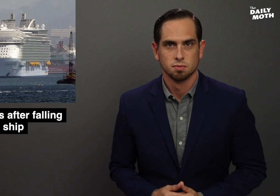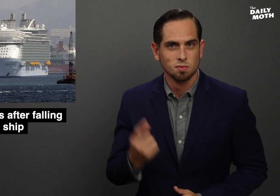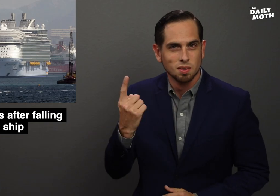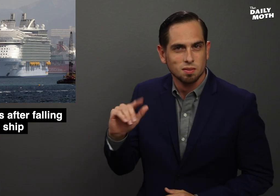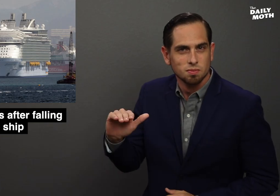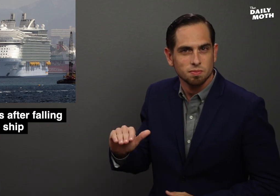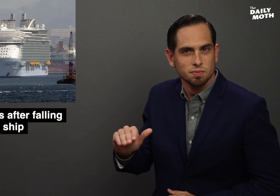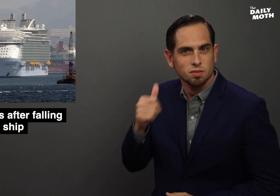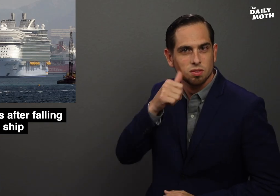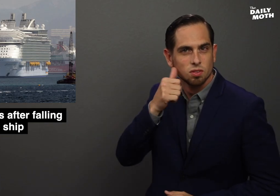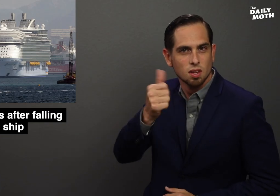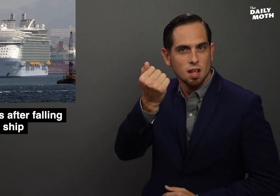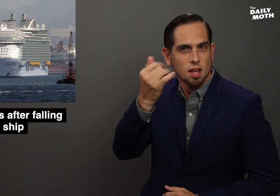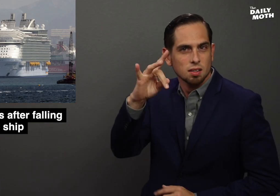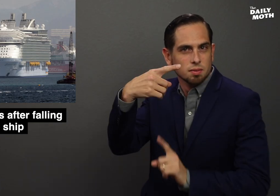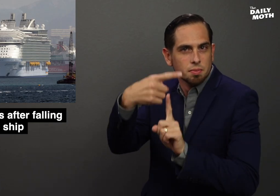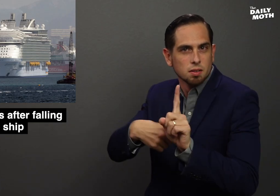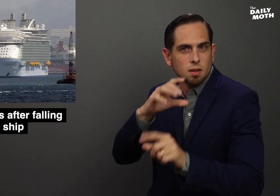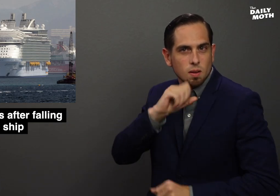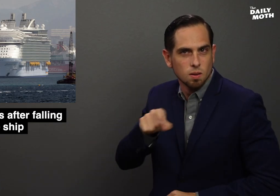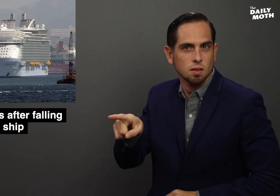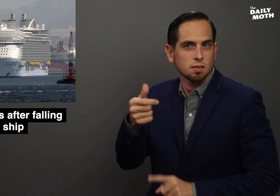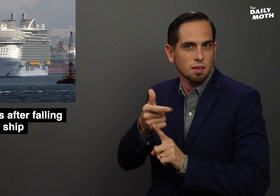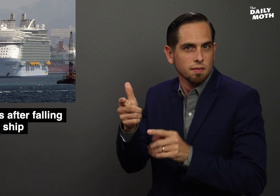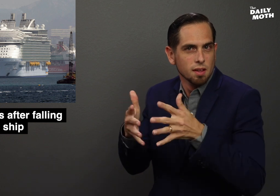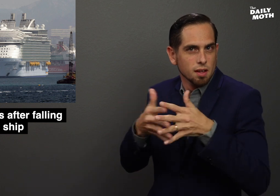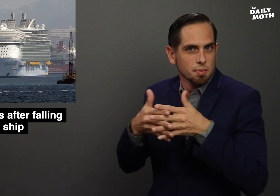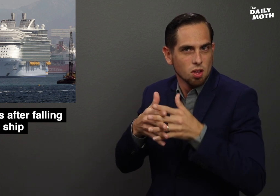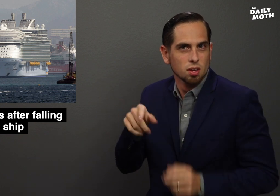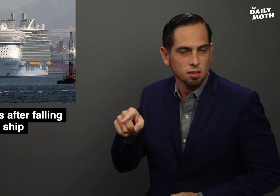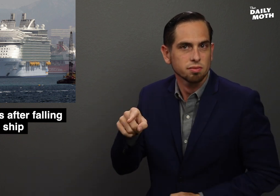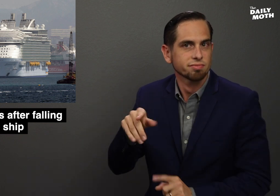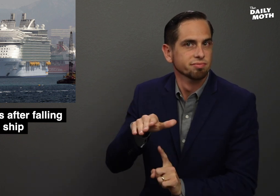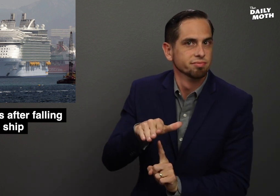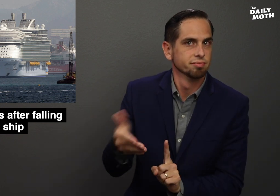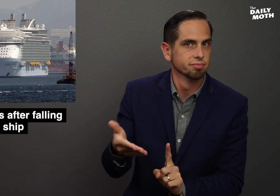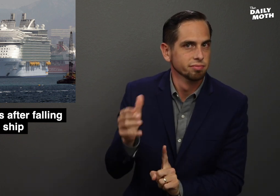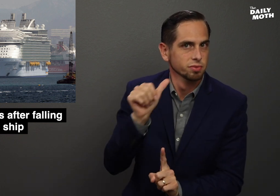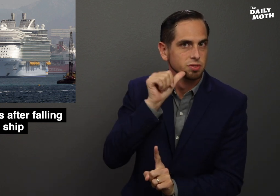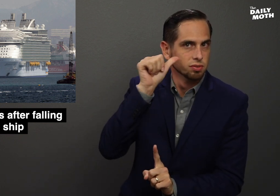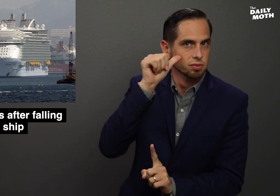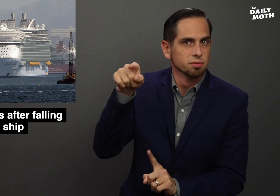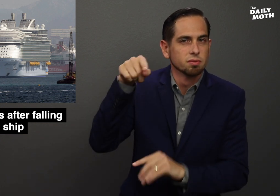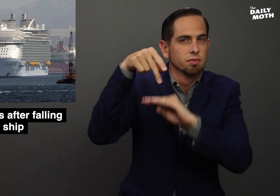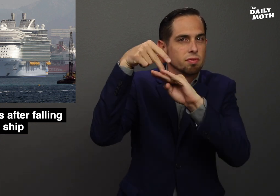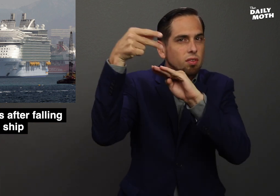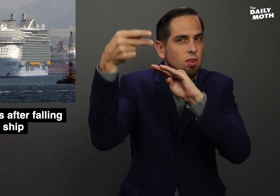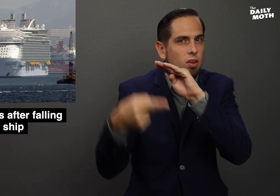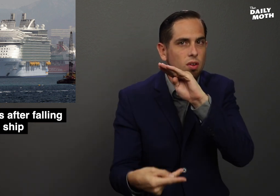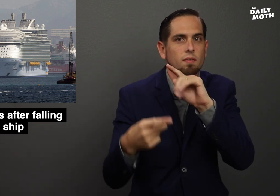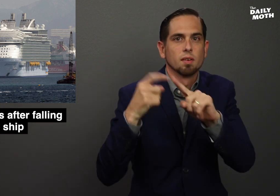A 18-month old American toddler died yesterday after she fell